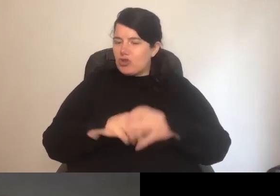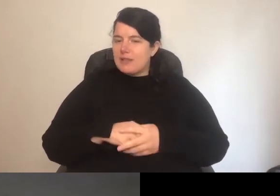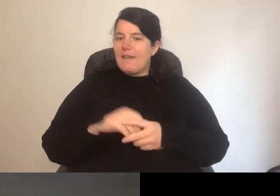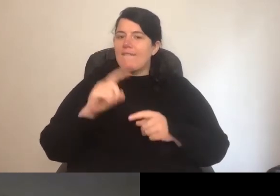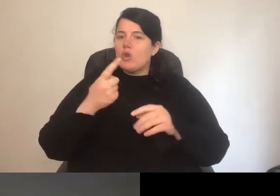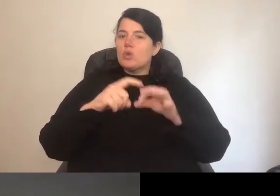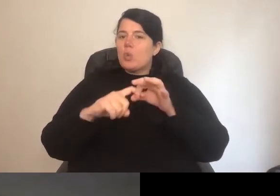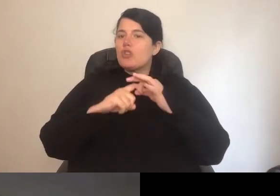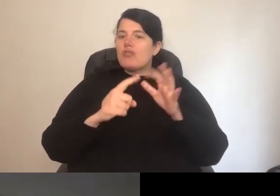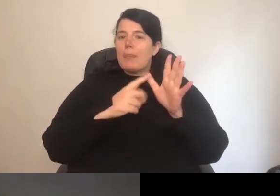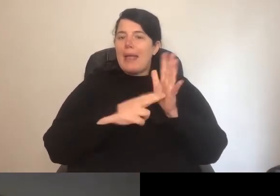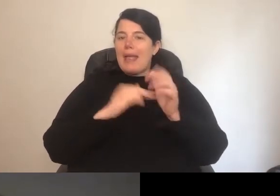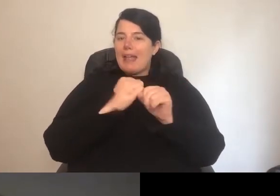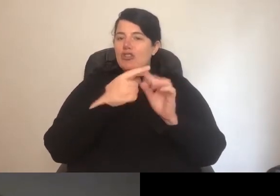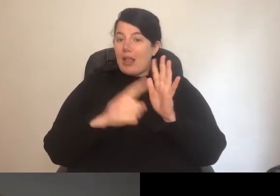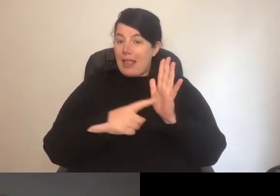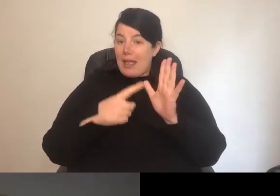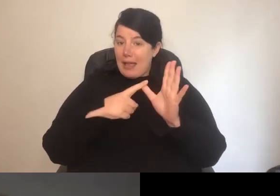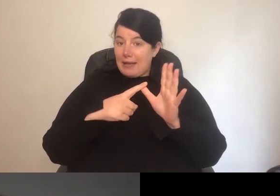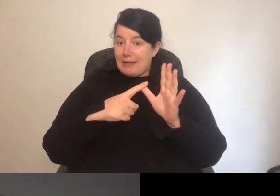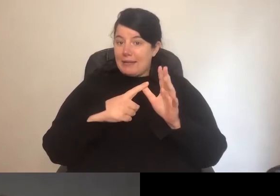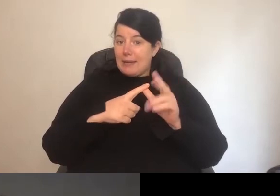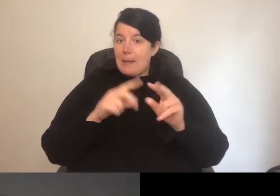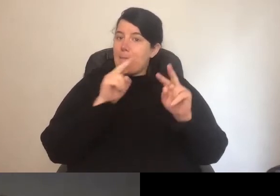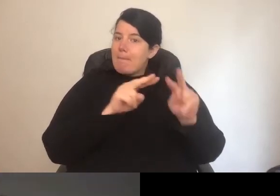Angela, she asks, "Monitoring productivity is very difficult